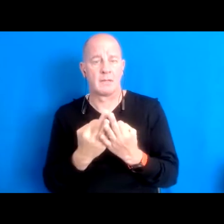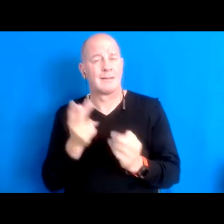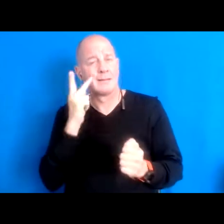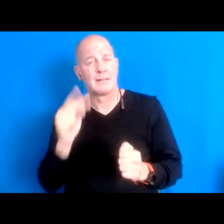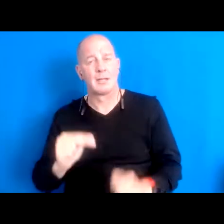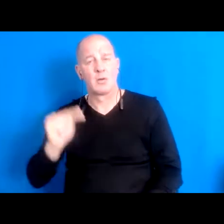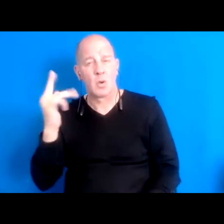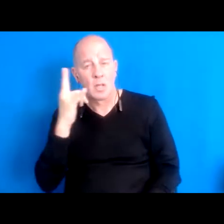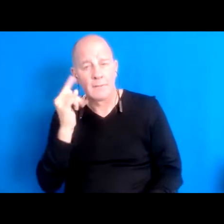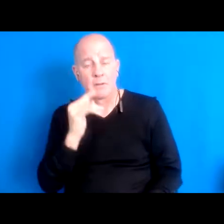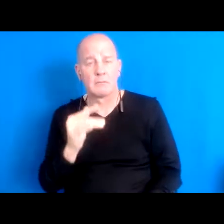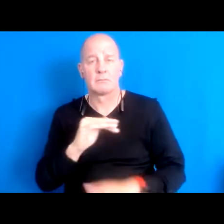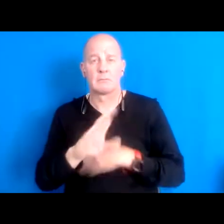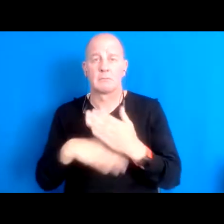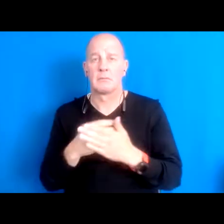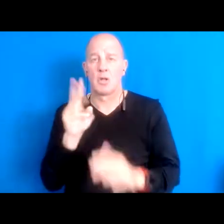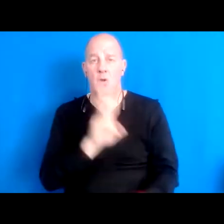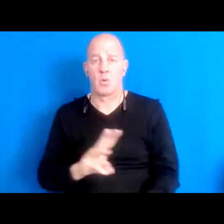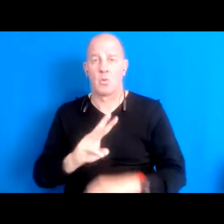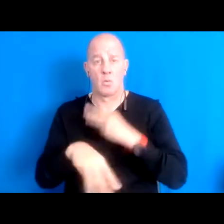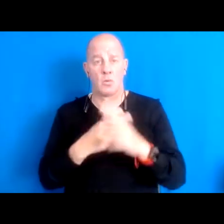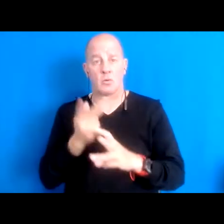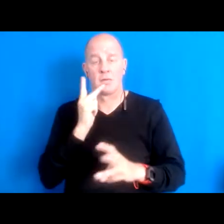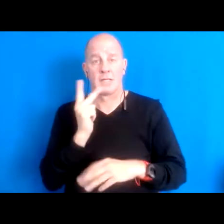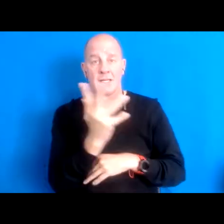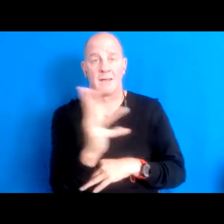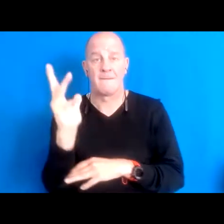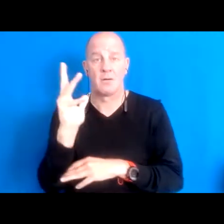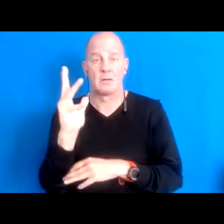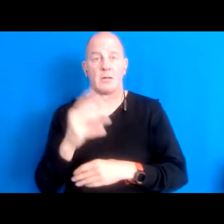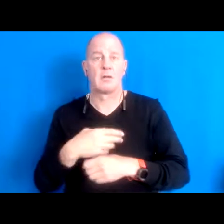16:03:53 These are for study involved with people that were co shaped by people for millennia.